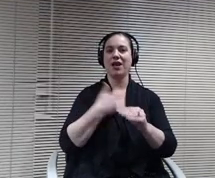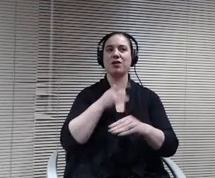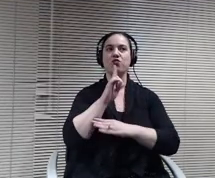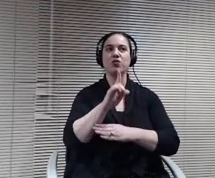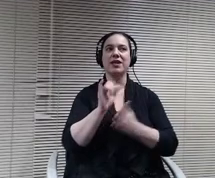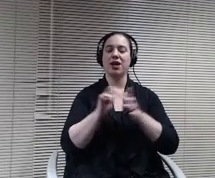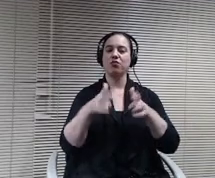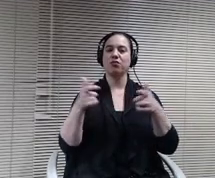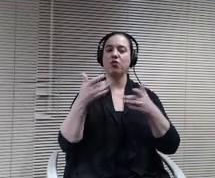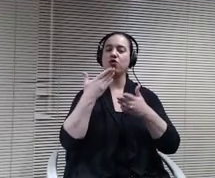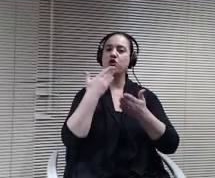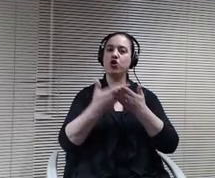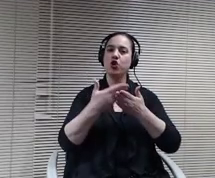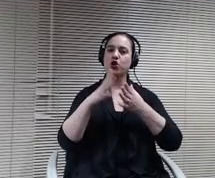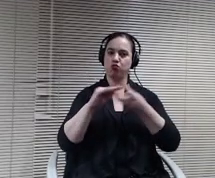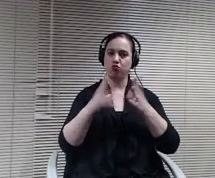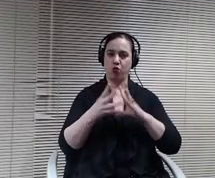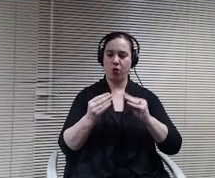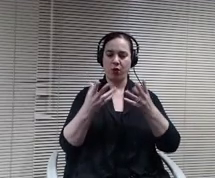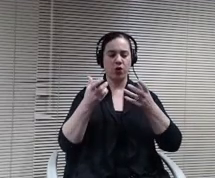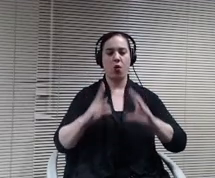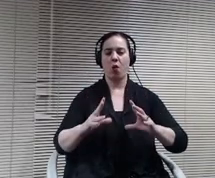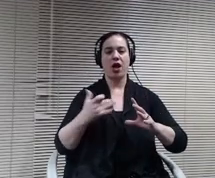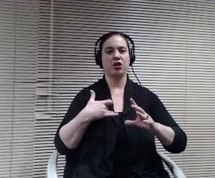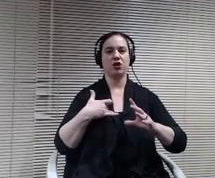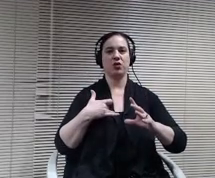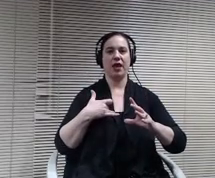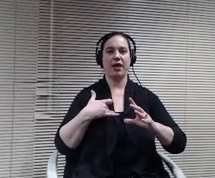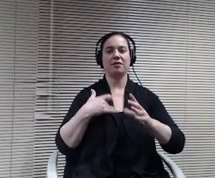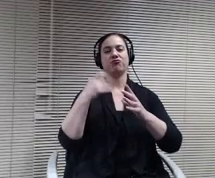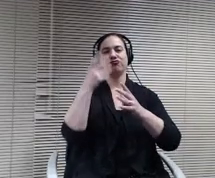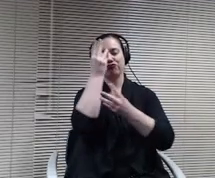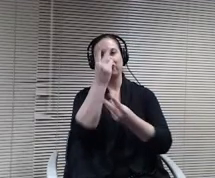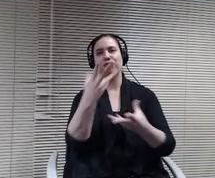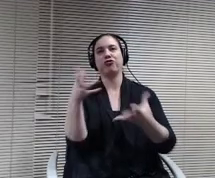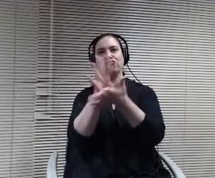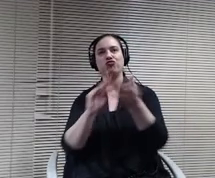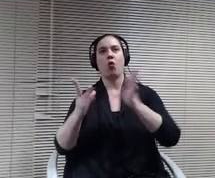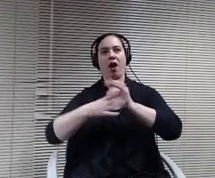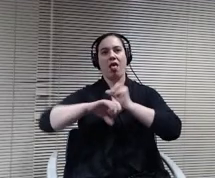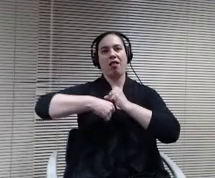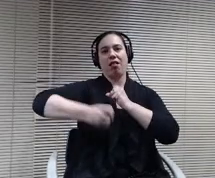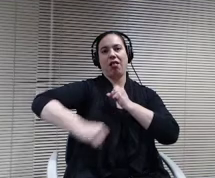probably don't want to take all the time it takes to tell it,